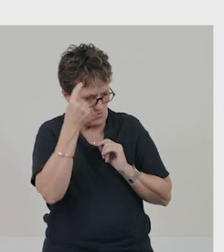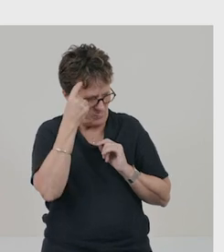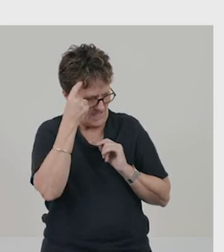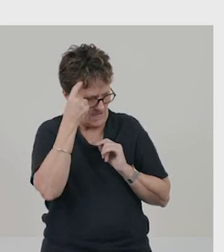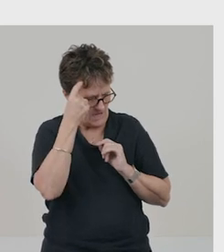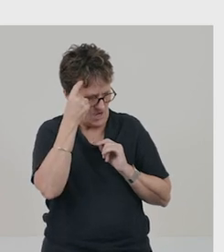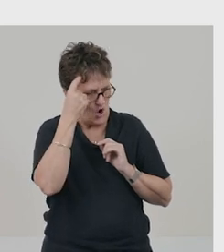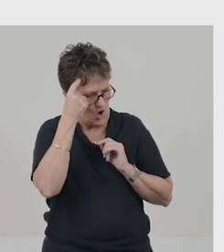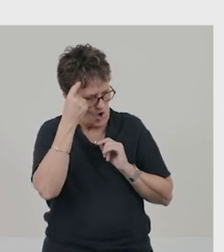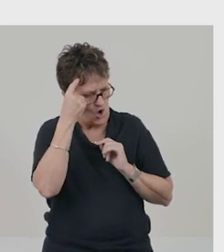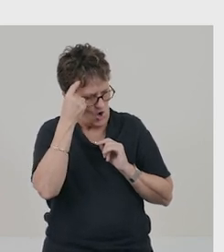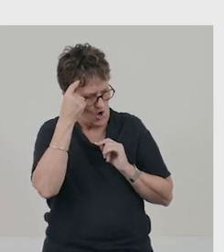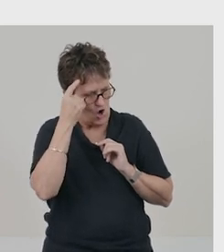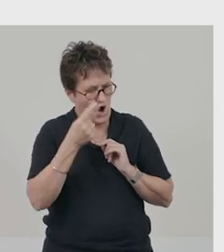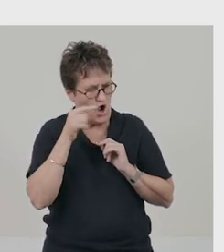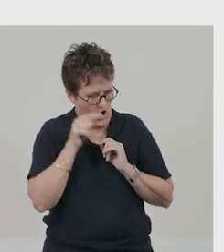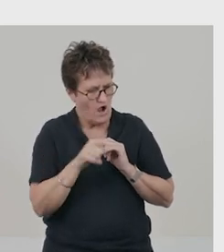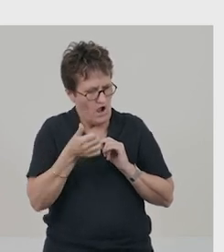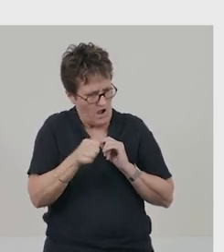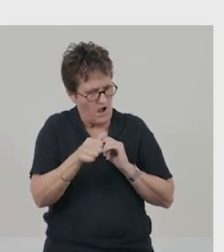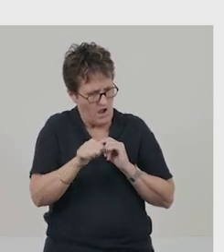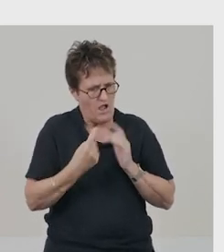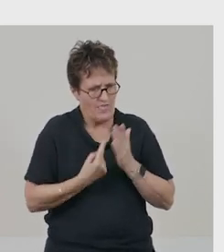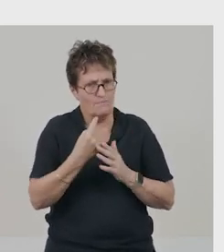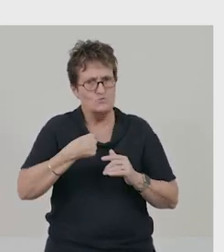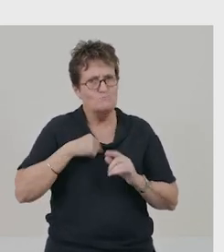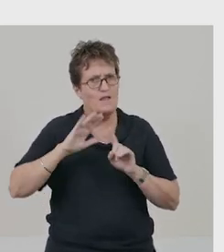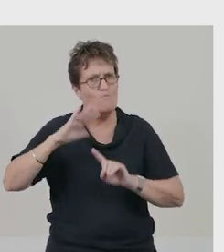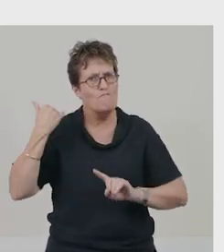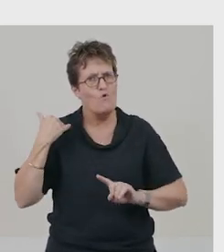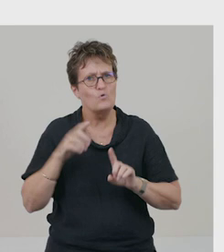about what you have done or seen in a similar situation.